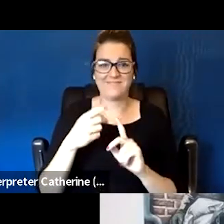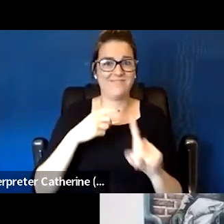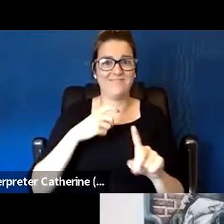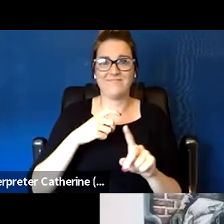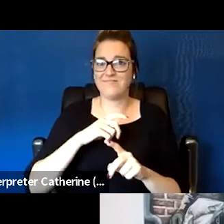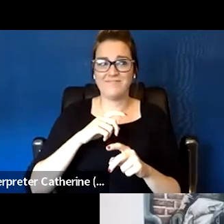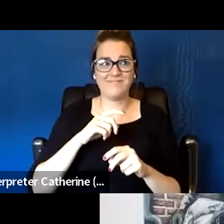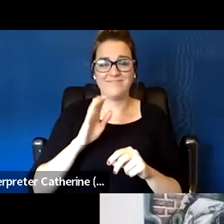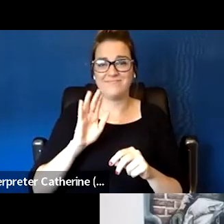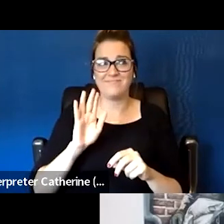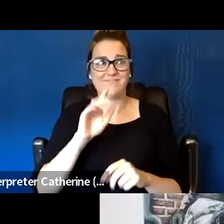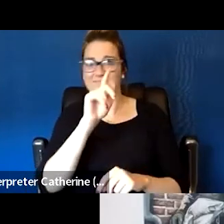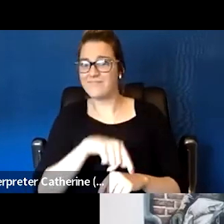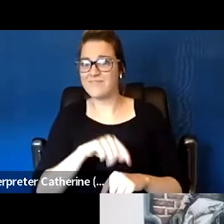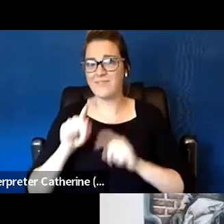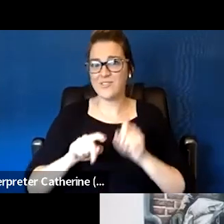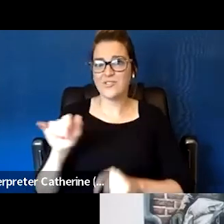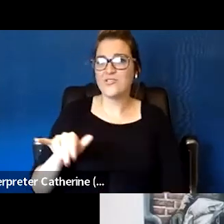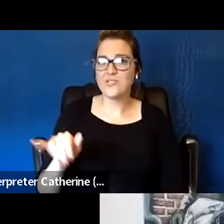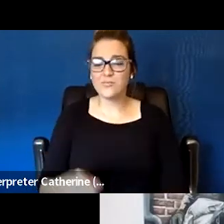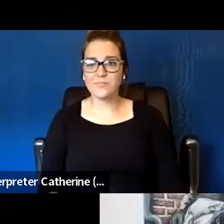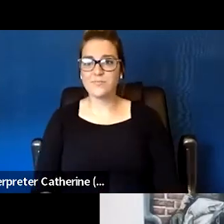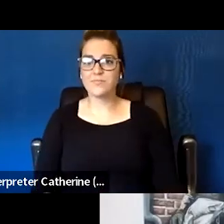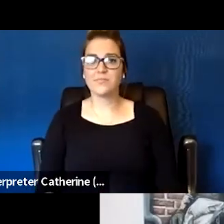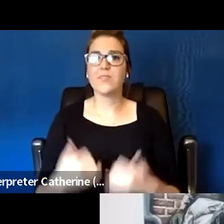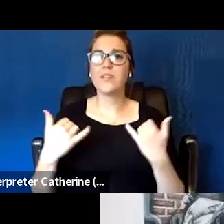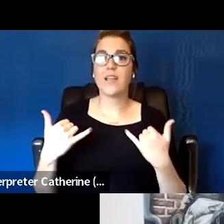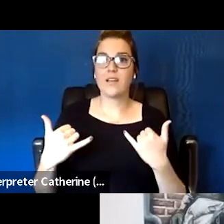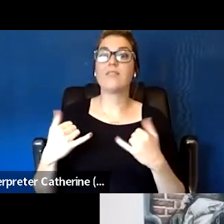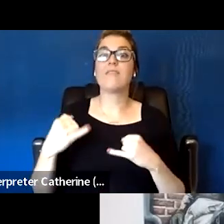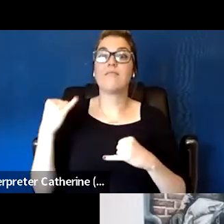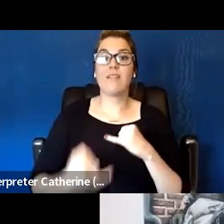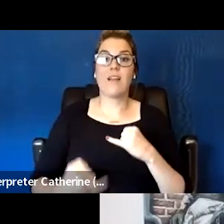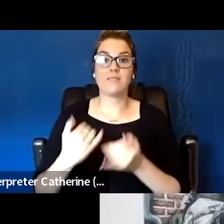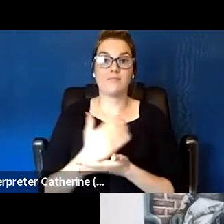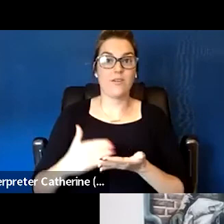So with that said, let's turn to the last portion of our webinar today, which is the Q&A.